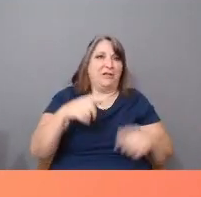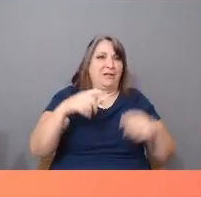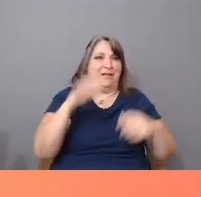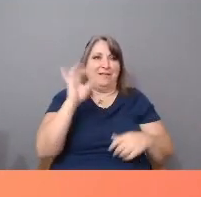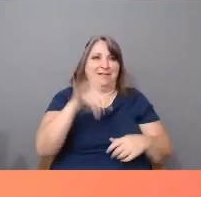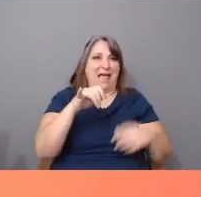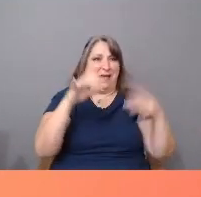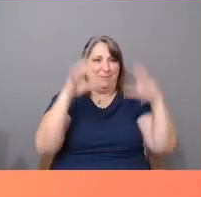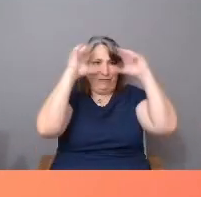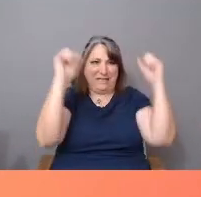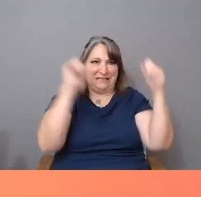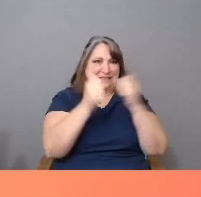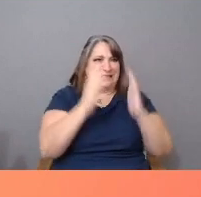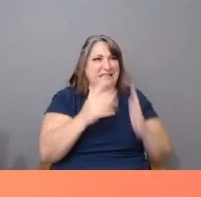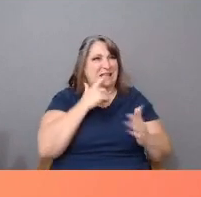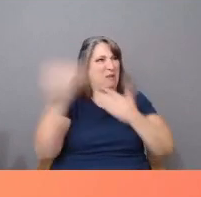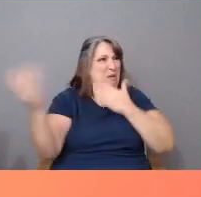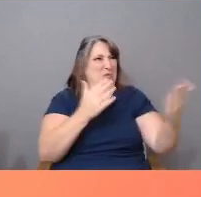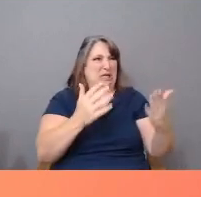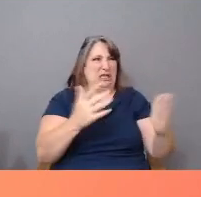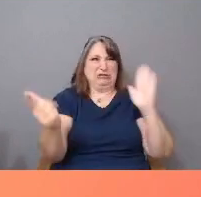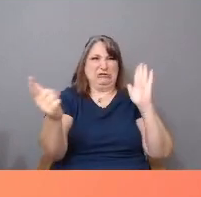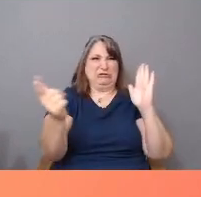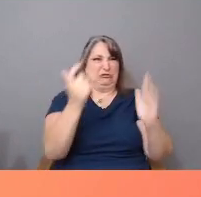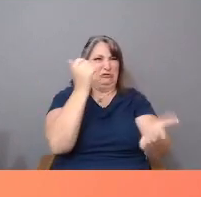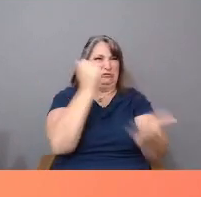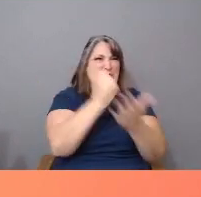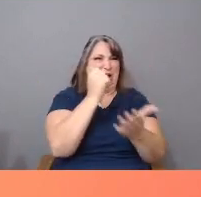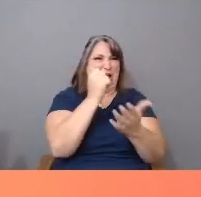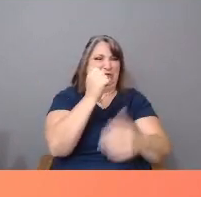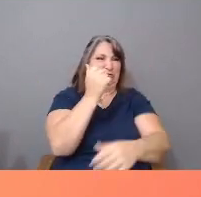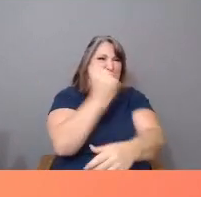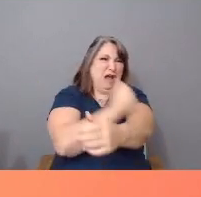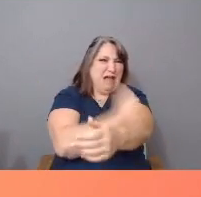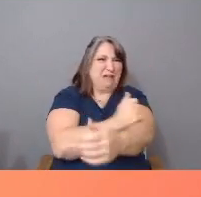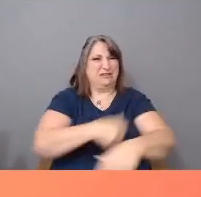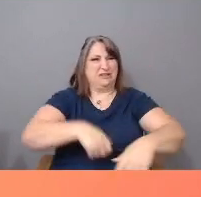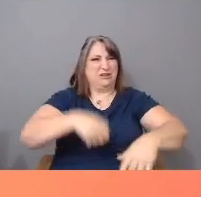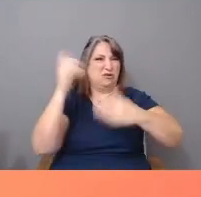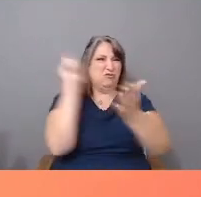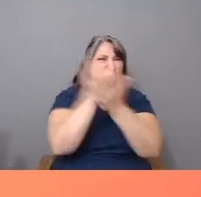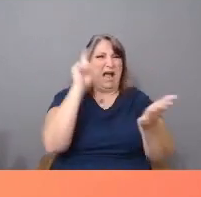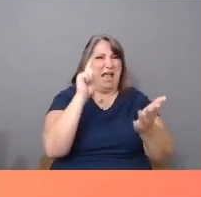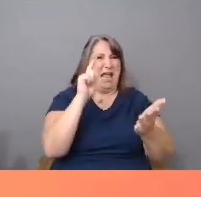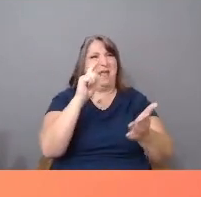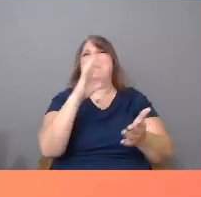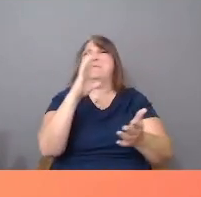They're rapists," he said. Our leadership has unleashed American anti-BIPOC hate